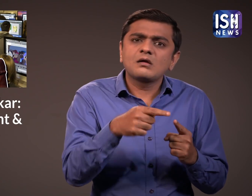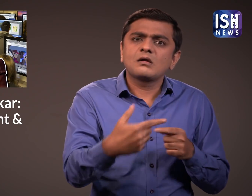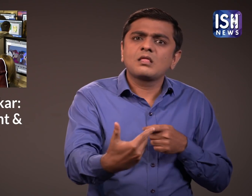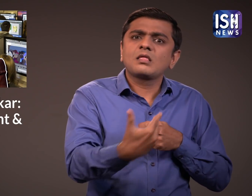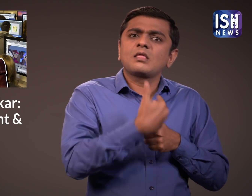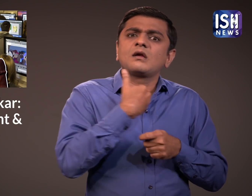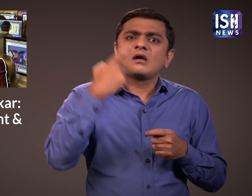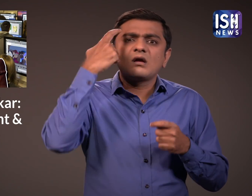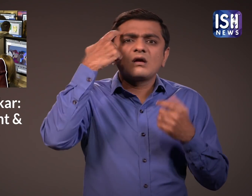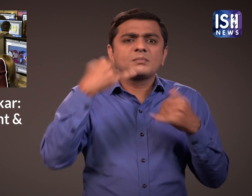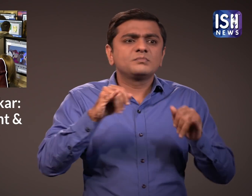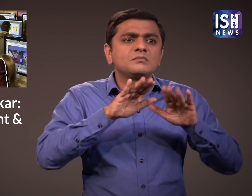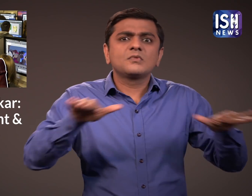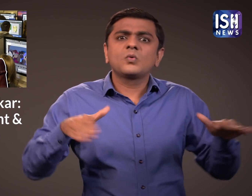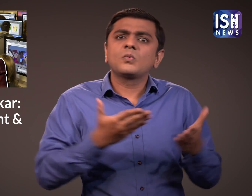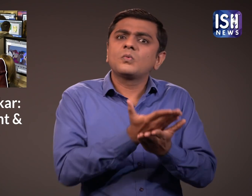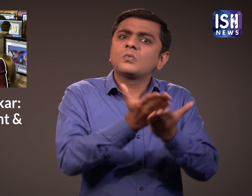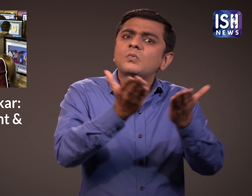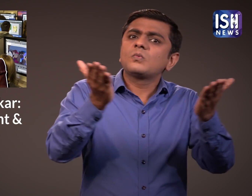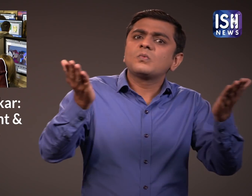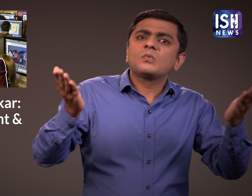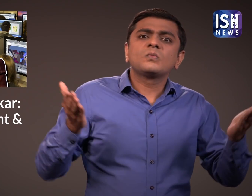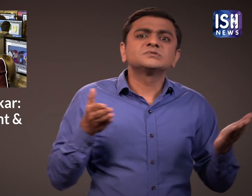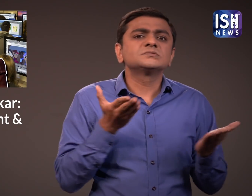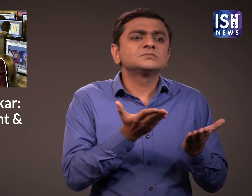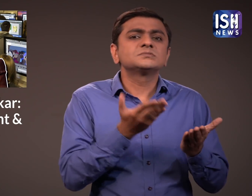This has an adverse affect on their minds.